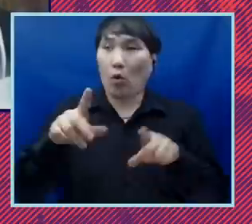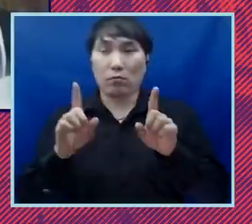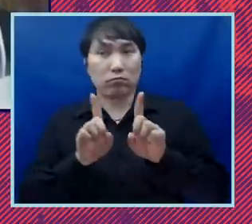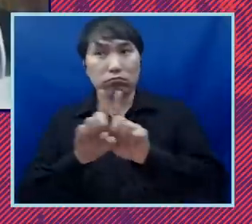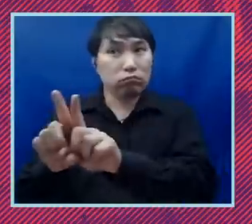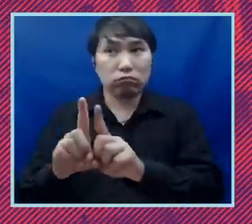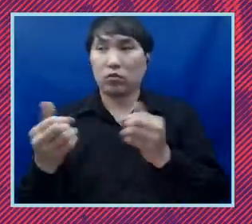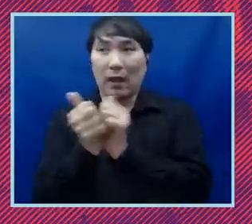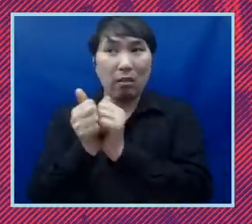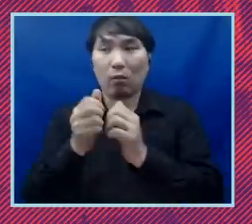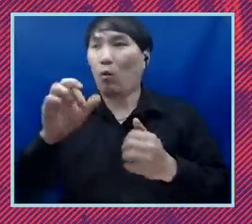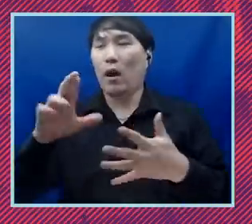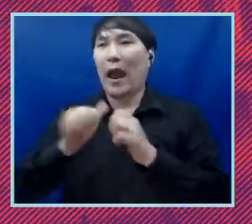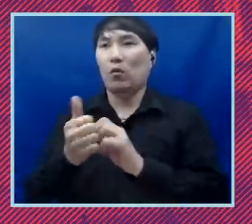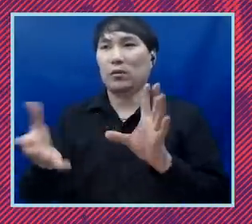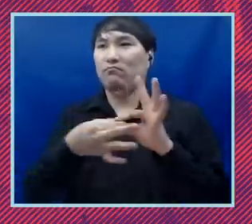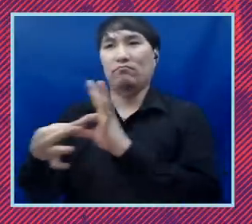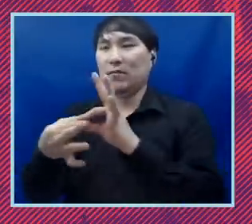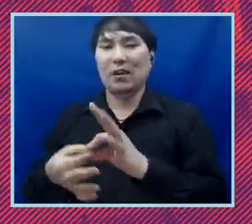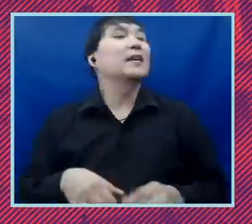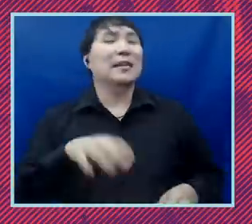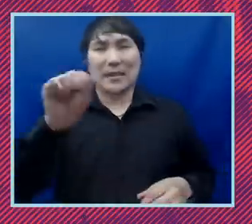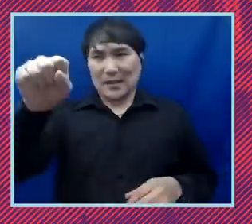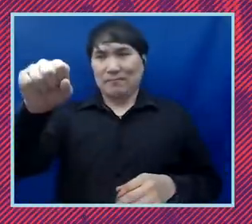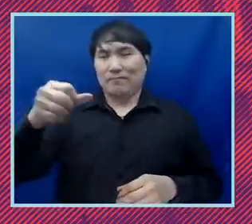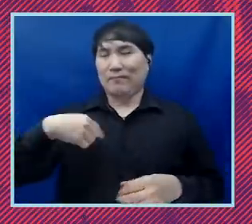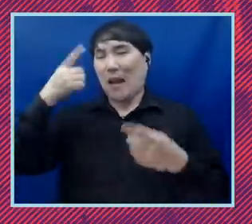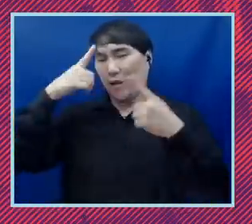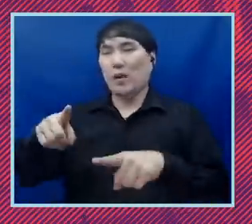sure i mean i think it's absolutely complimentary as you talked about the aclu has a long-standing